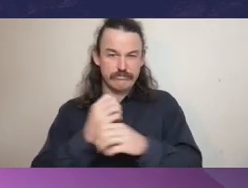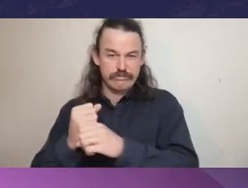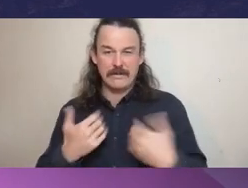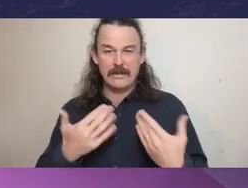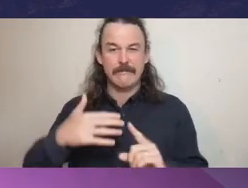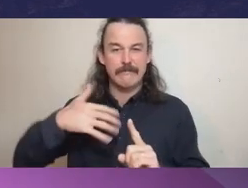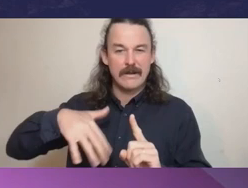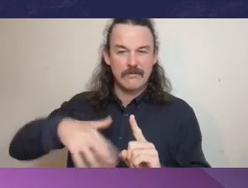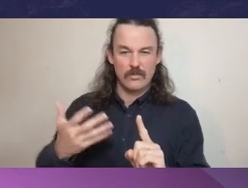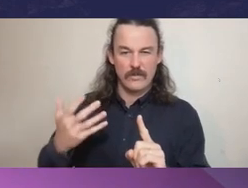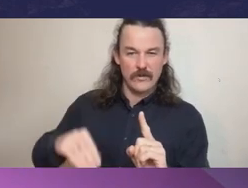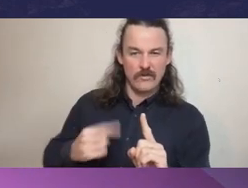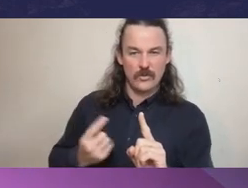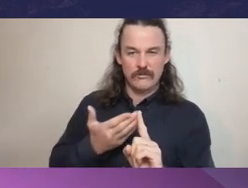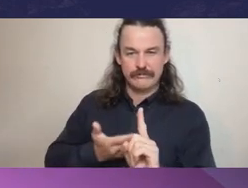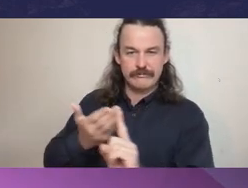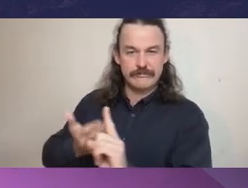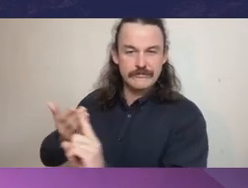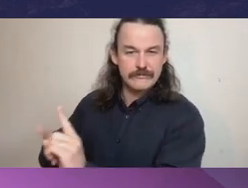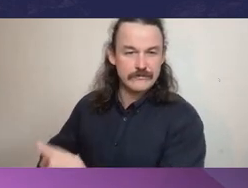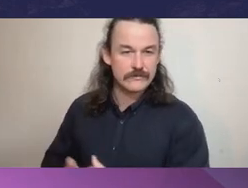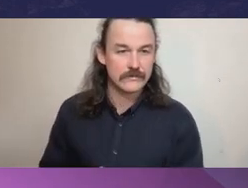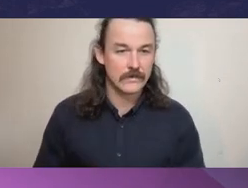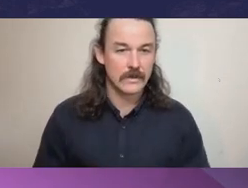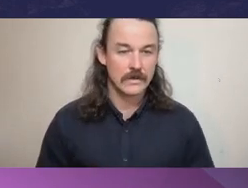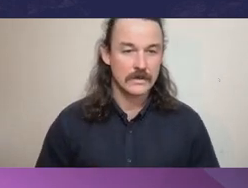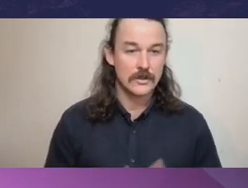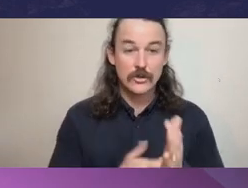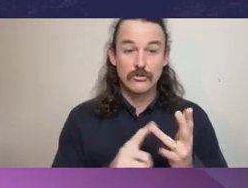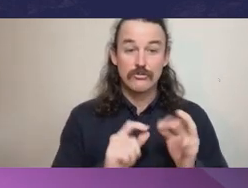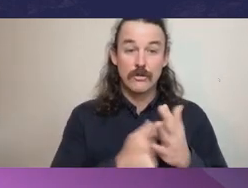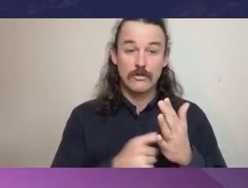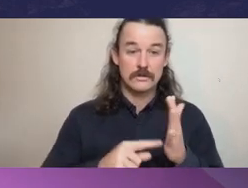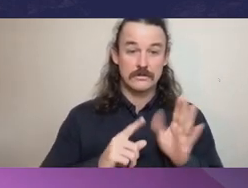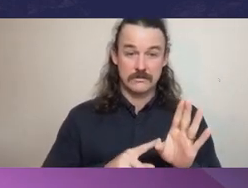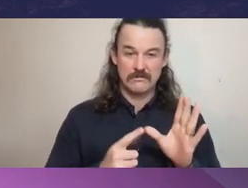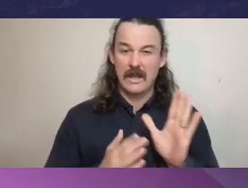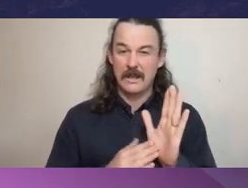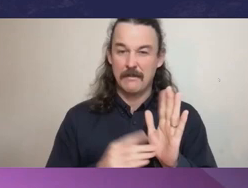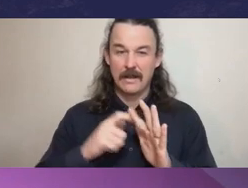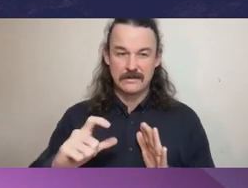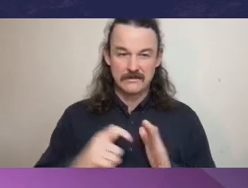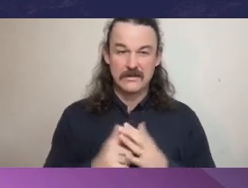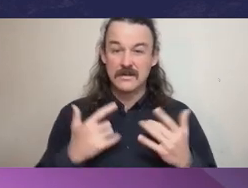The Honorable Robert Redlich AM KC was a judge of the Supreme Court of Victoria